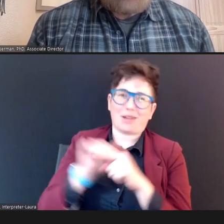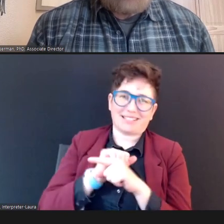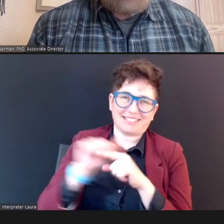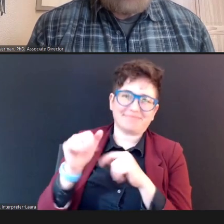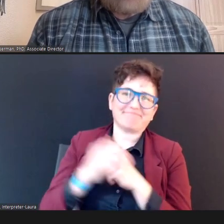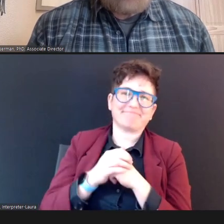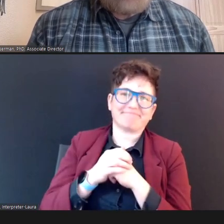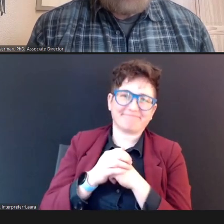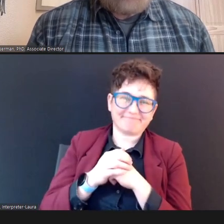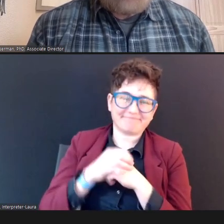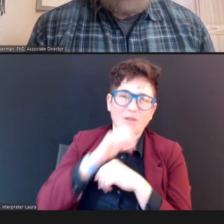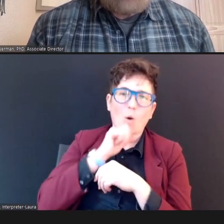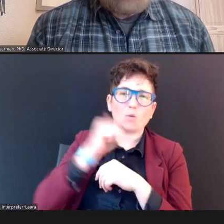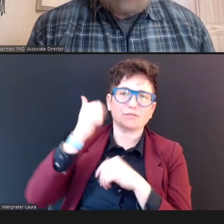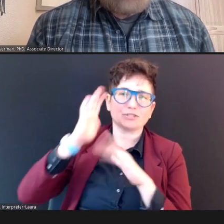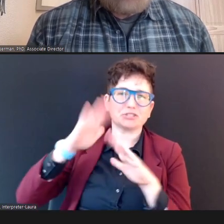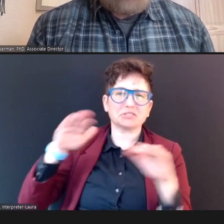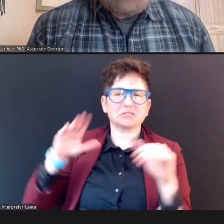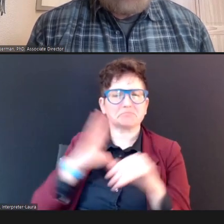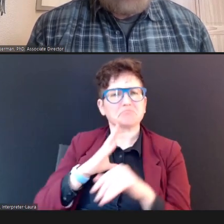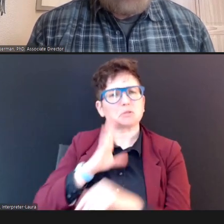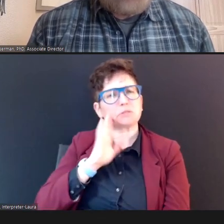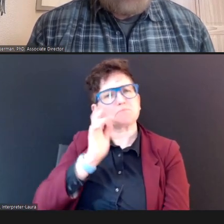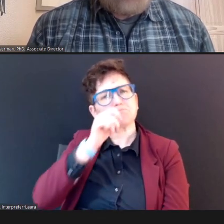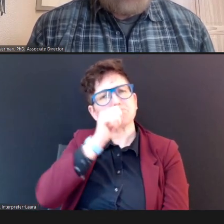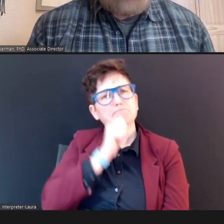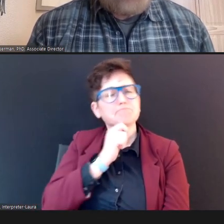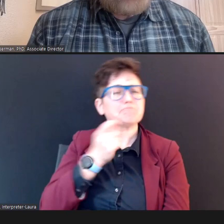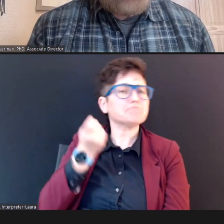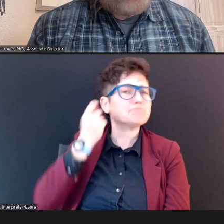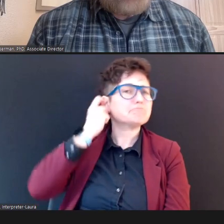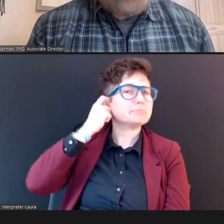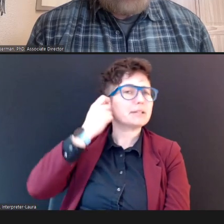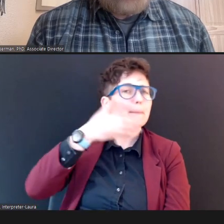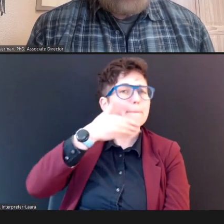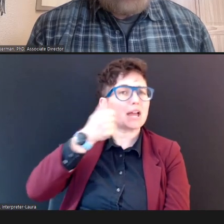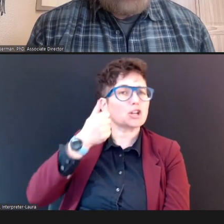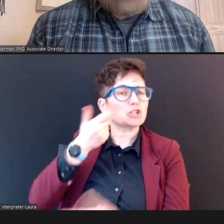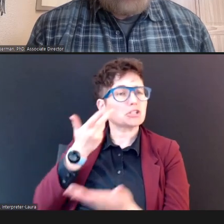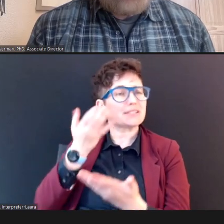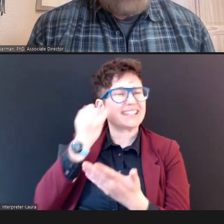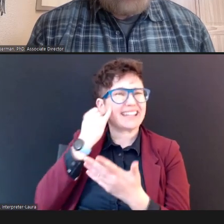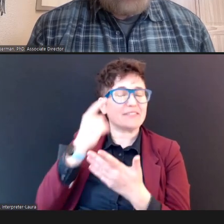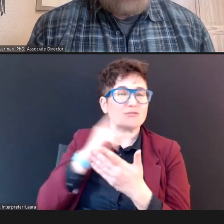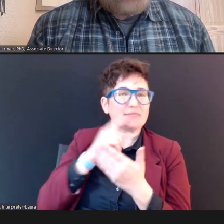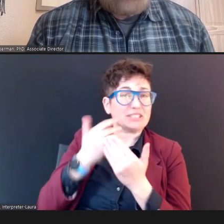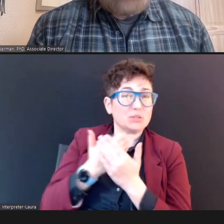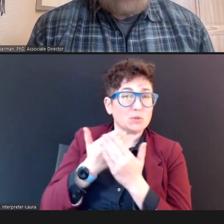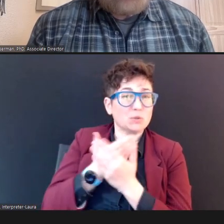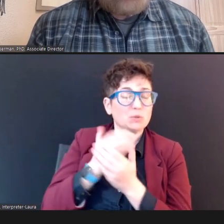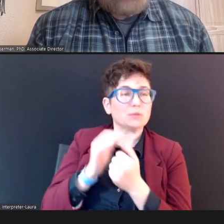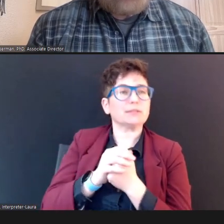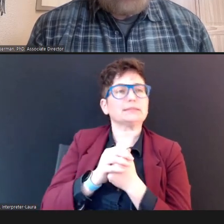probe placement better. So if you're newer to this, I would screen a lot of -- screen adults